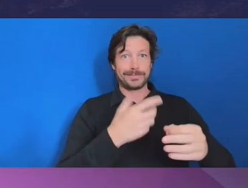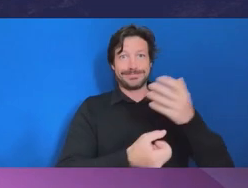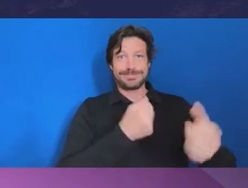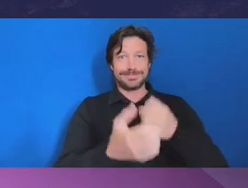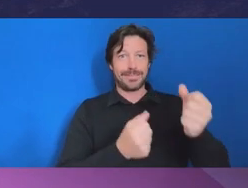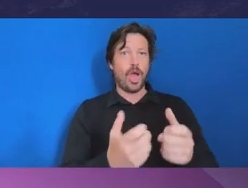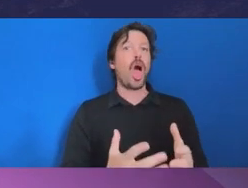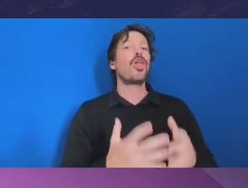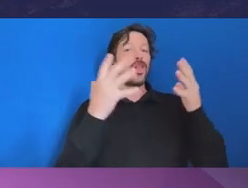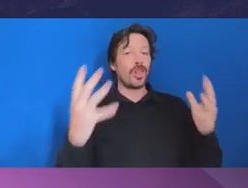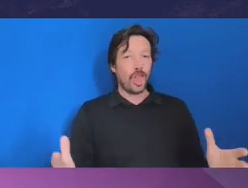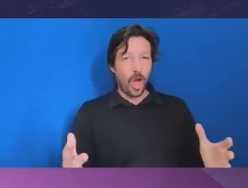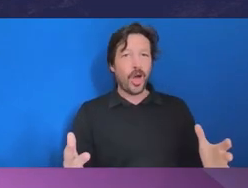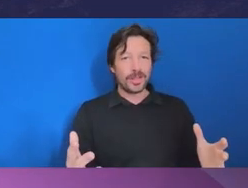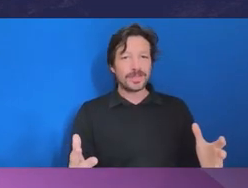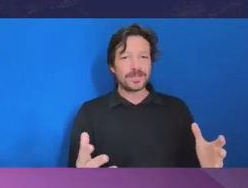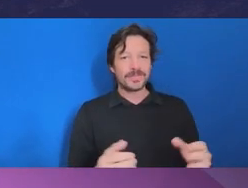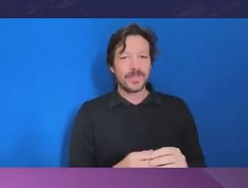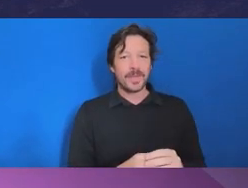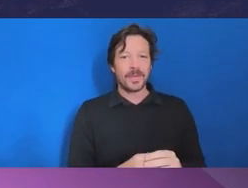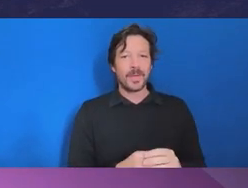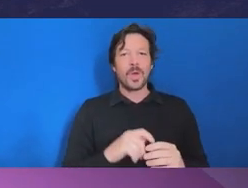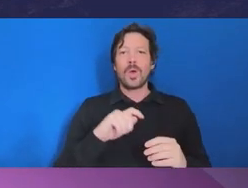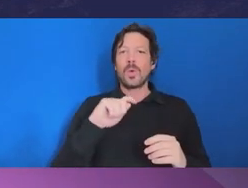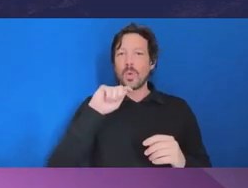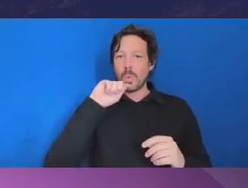and we will, as the three collective offices, focus on looking at the content